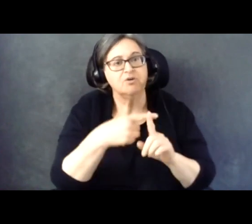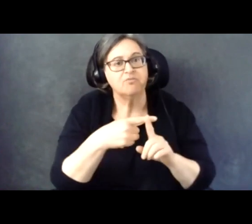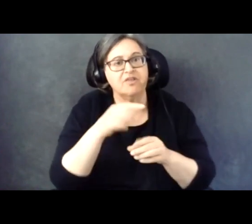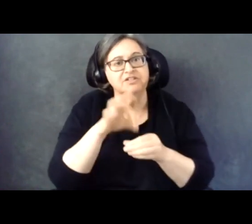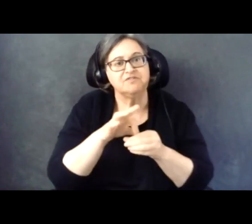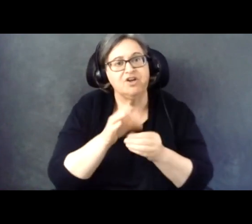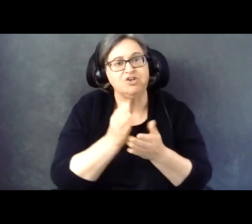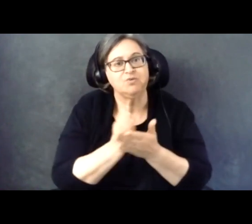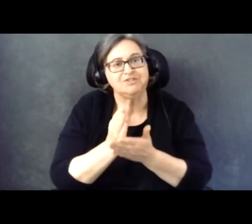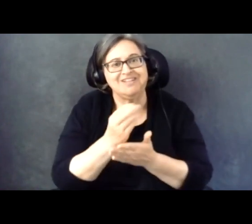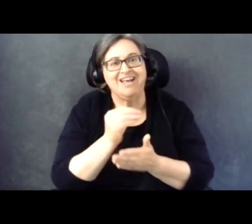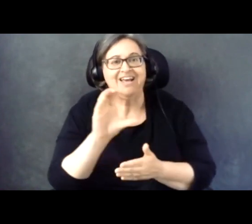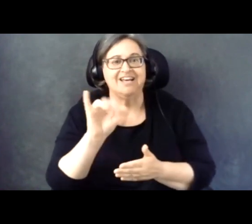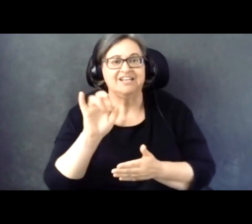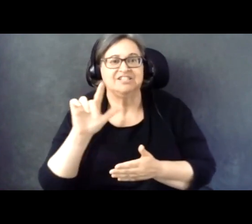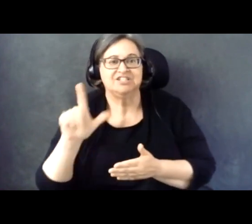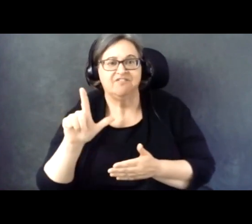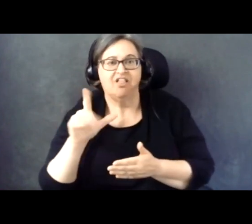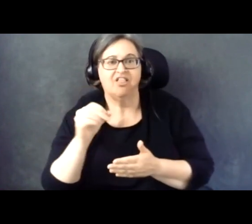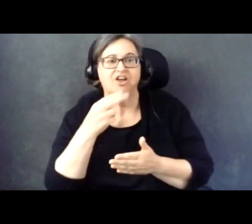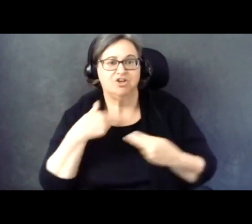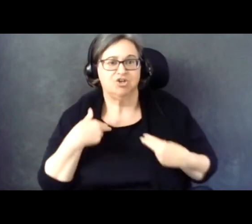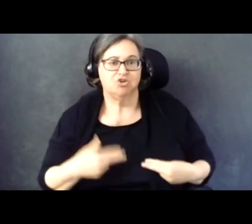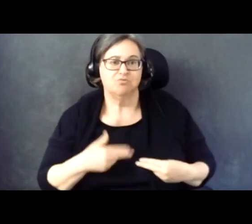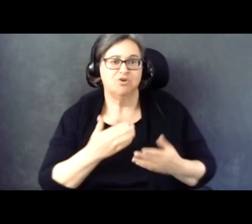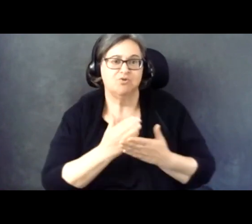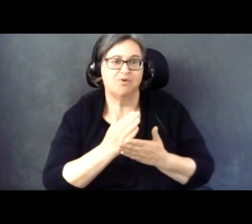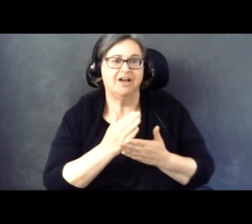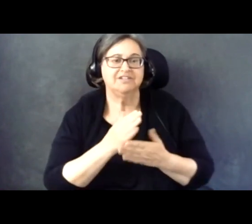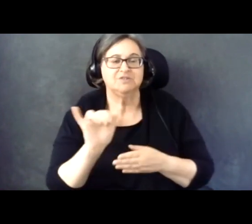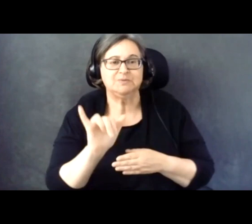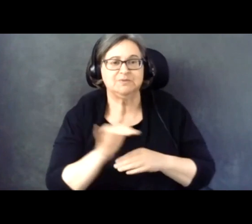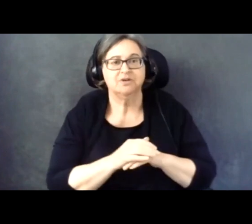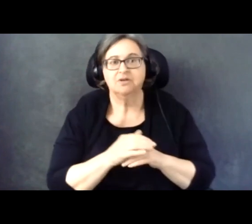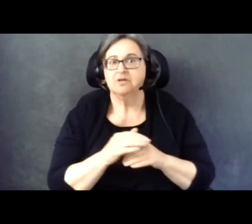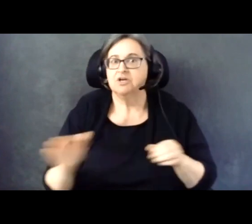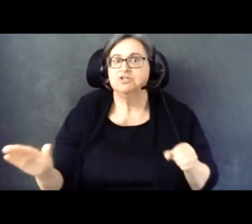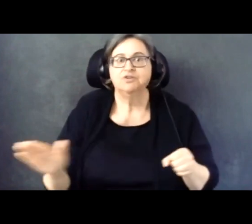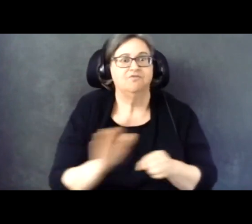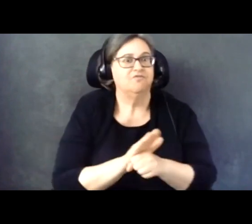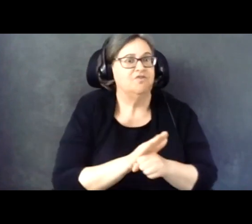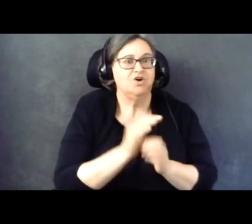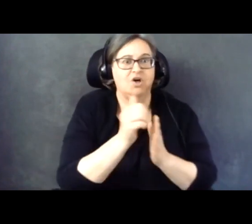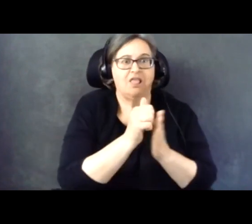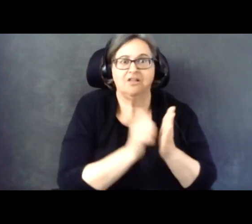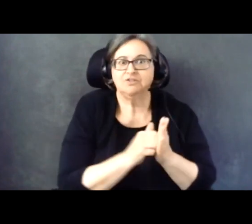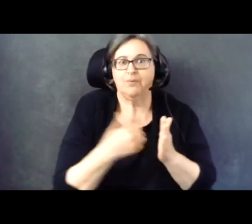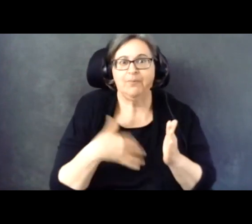civil and human rights fields as a whole. We have a jam-packed agenda, so let's get started.